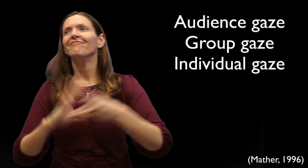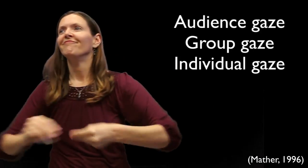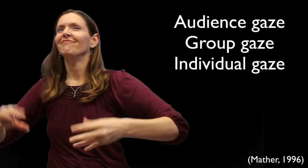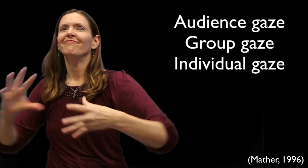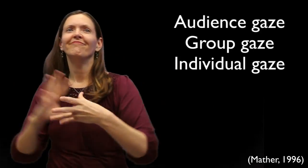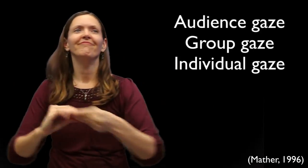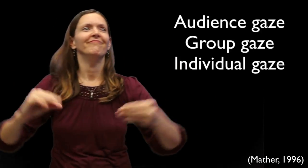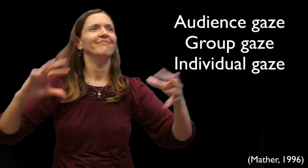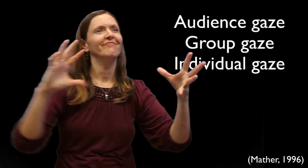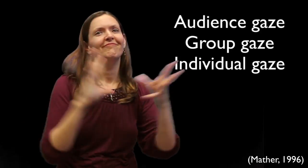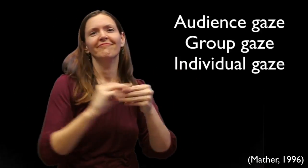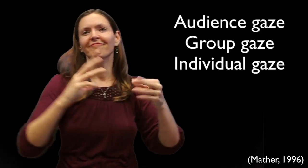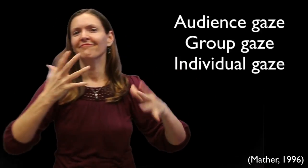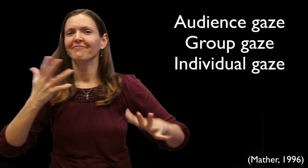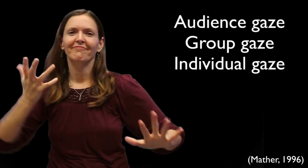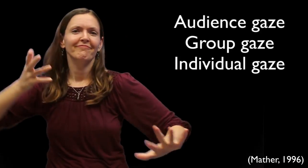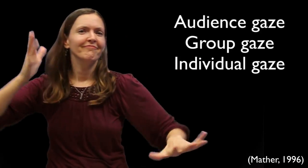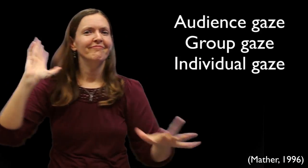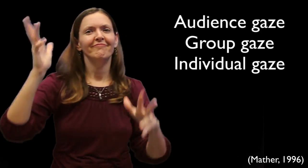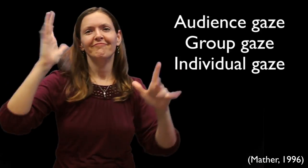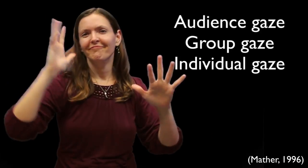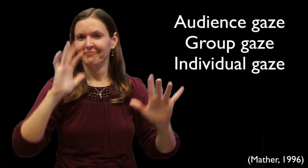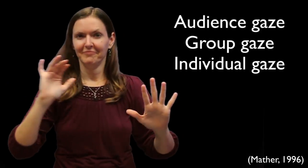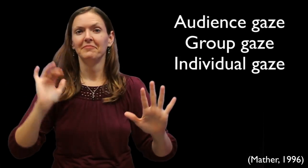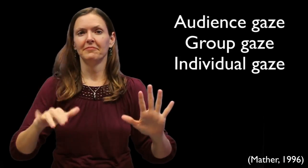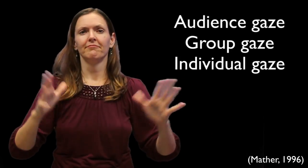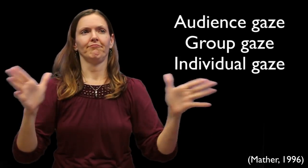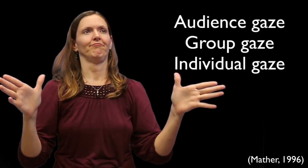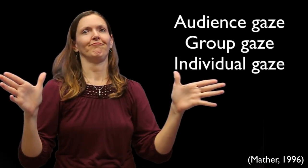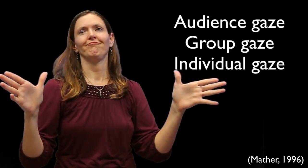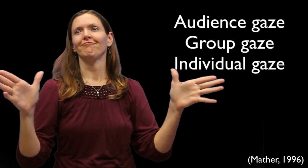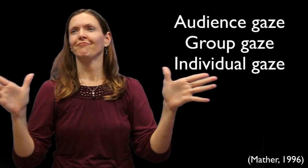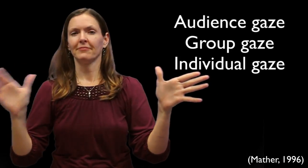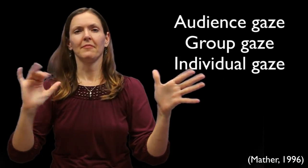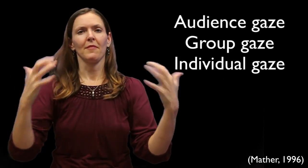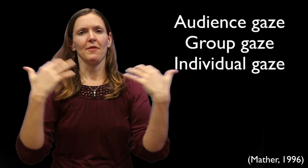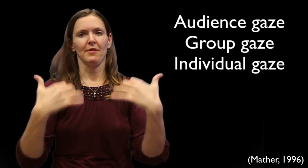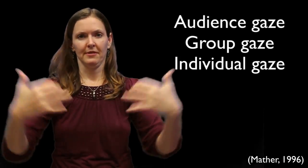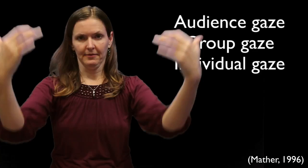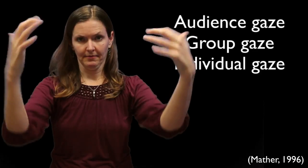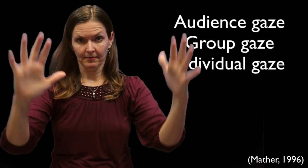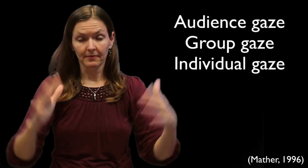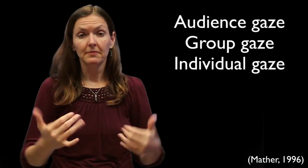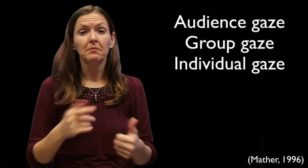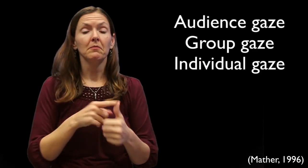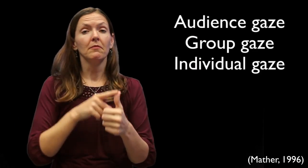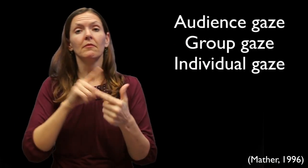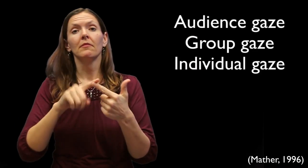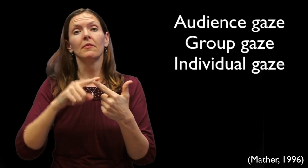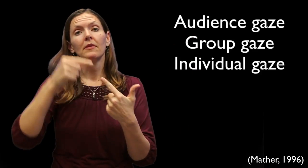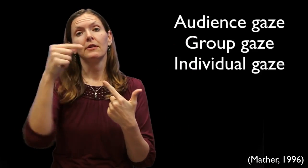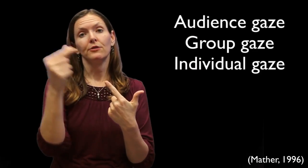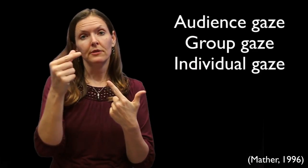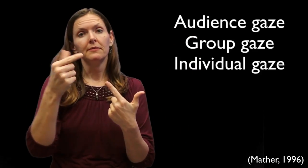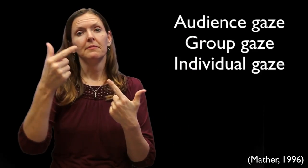audience while presenting academic information. [Raychelle's head is moving from left to right, while her eyes somehow seem "enlarged", as in not fixated in one particular spot.] Another type of gaze is "group-gaze",